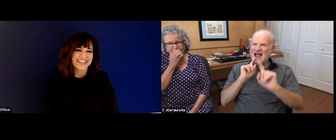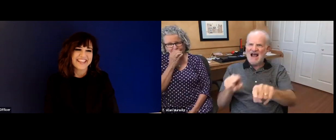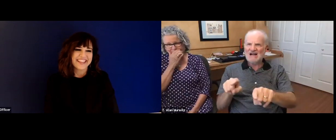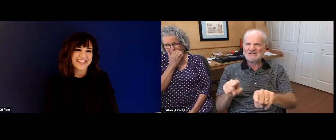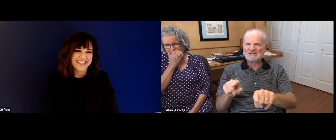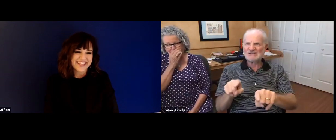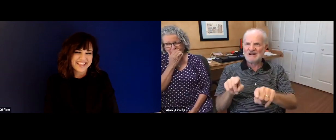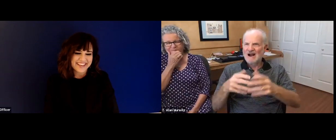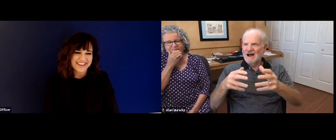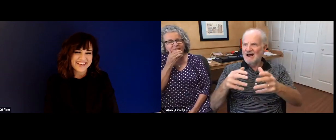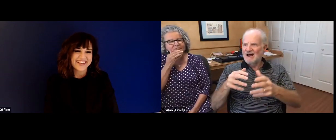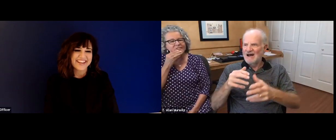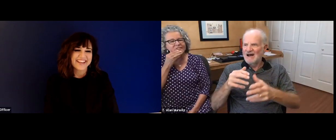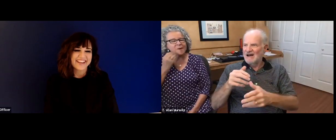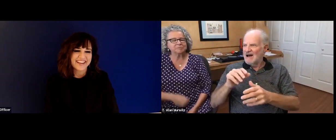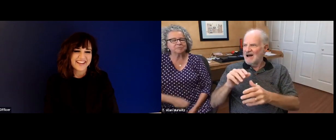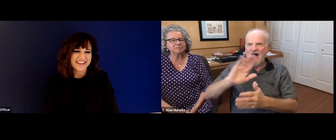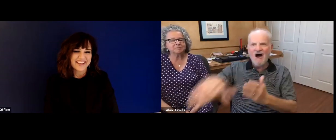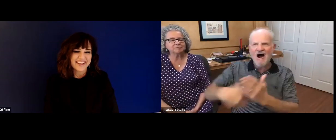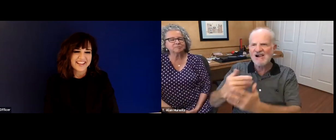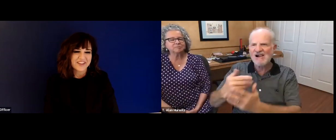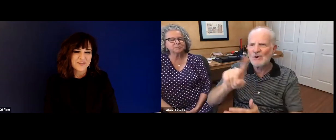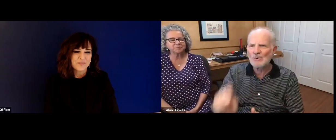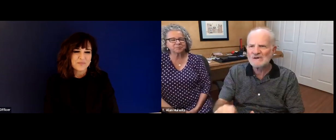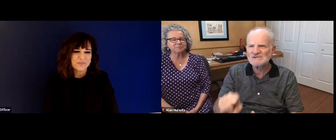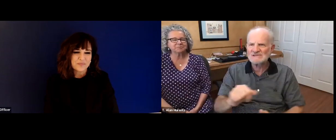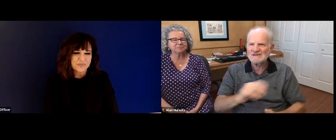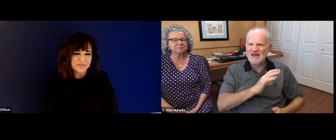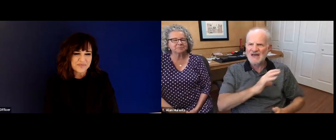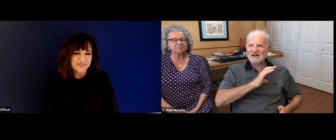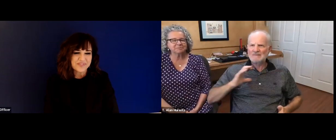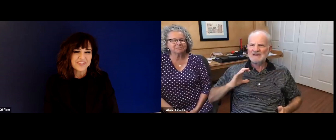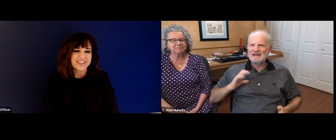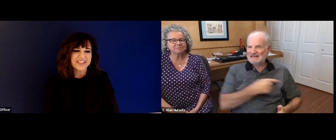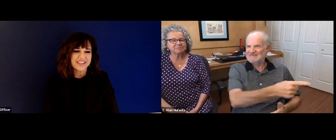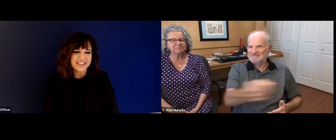interview. But that I should work on cutting my answers down.